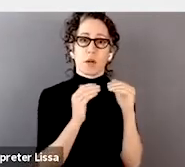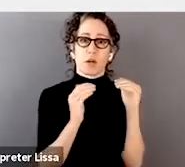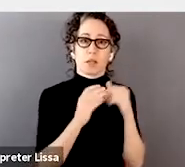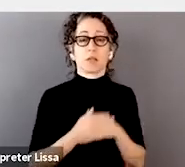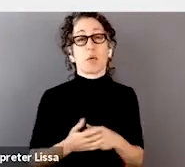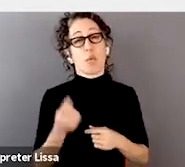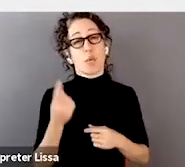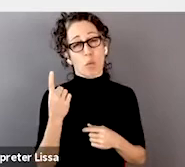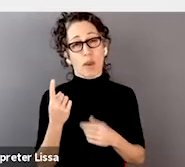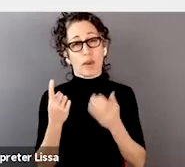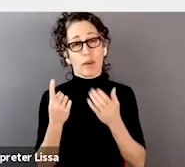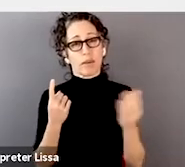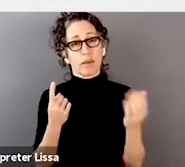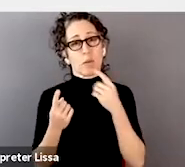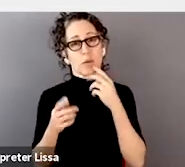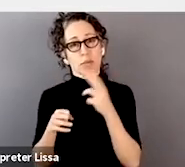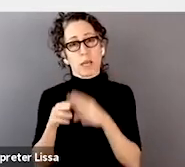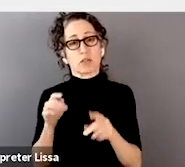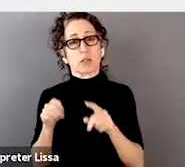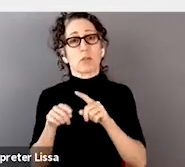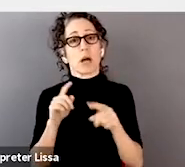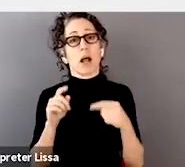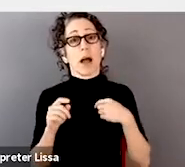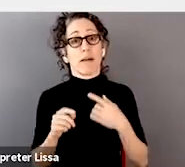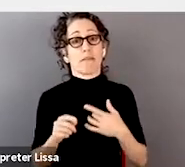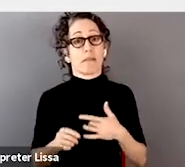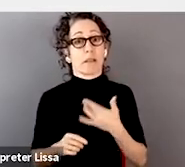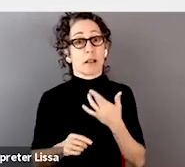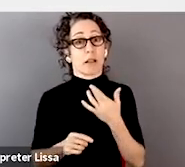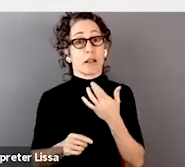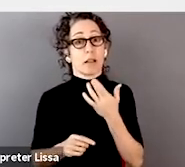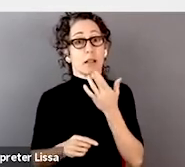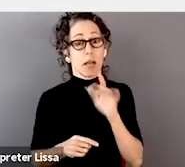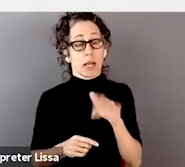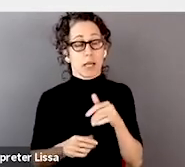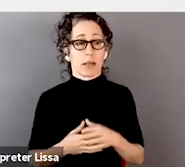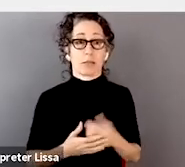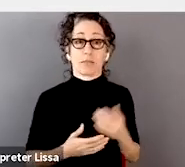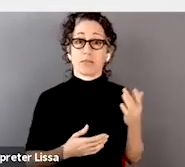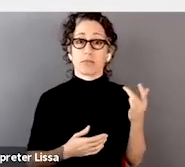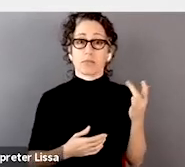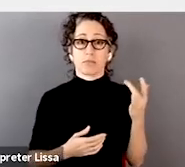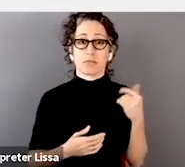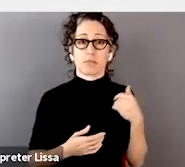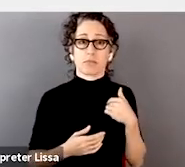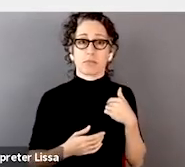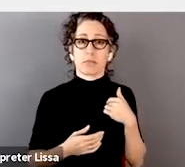but I feel very fortunate because now I've been able to share that with a lot of data scientists